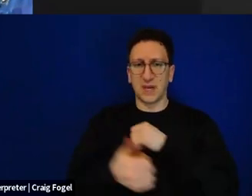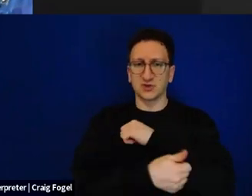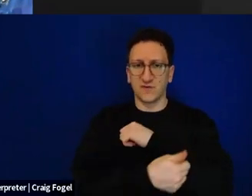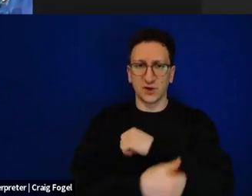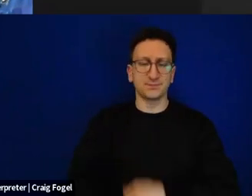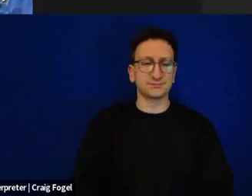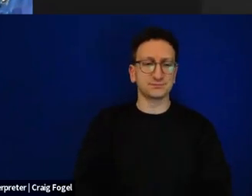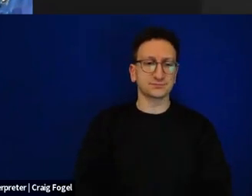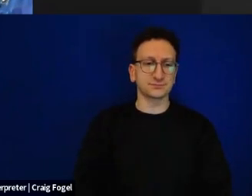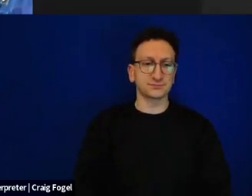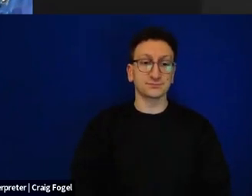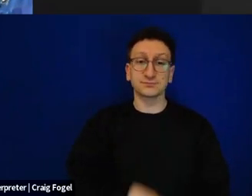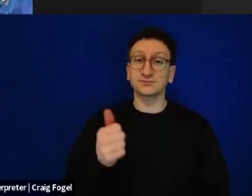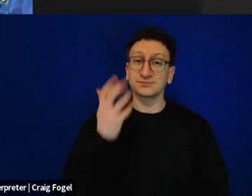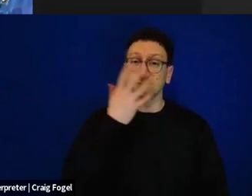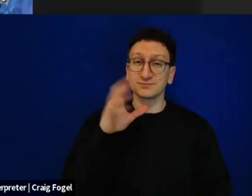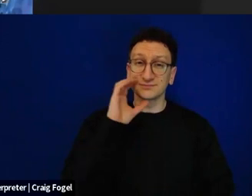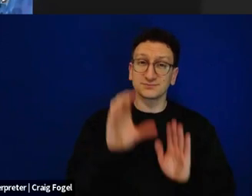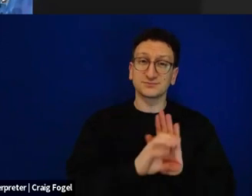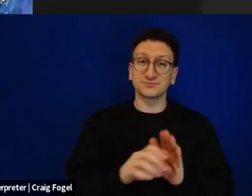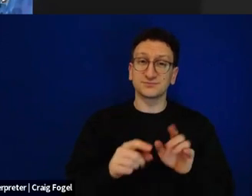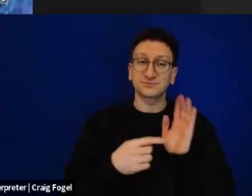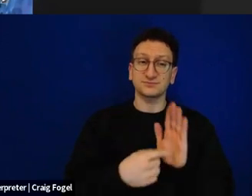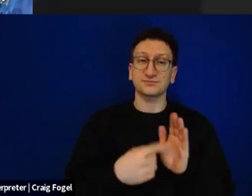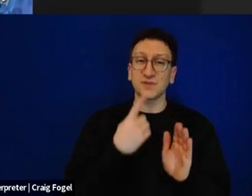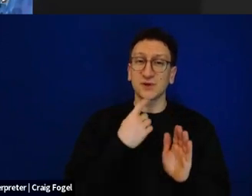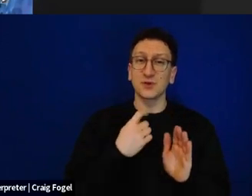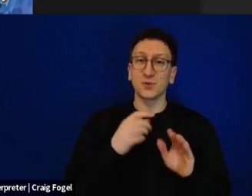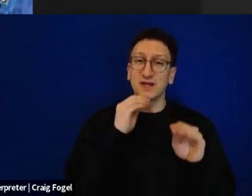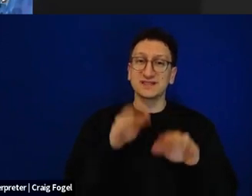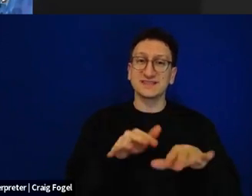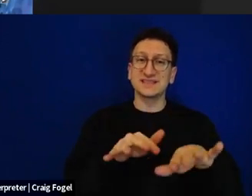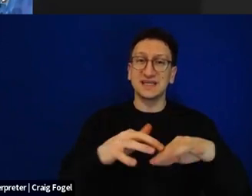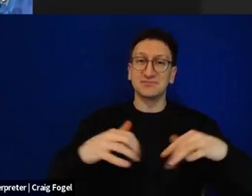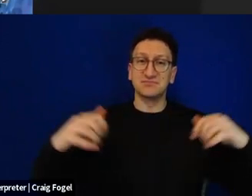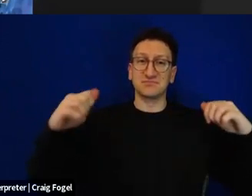of sort of crossing the Red Sea and of her vision of freedom for the Ukrainian people.